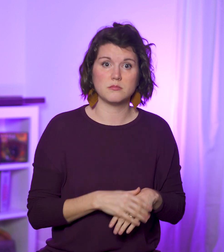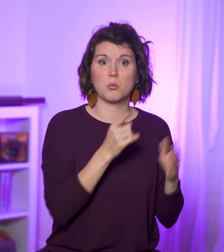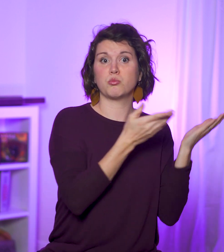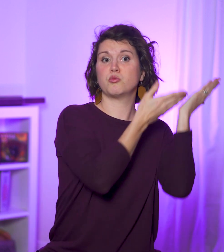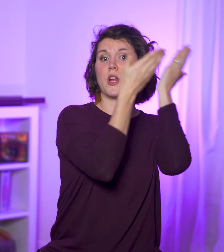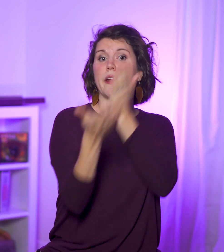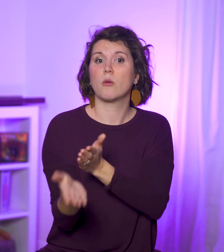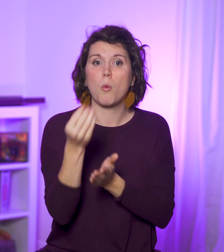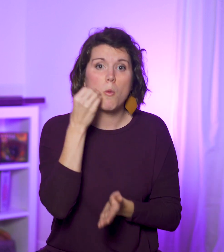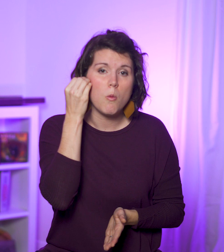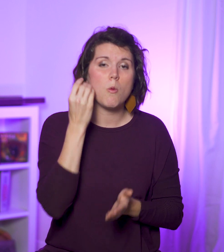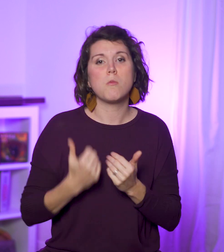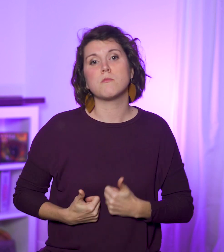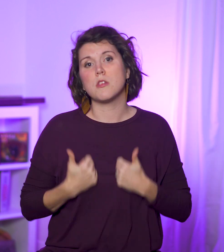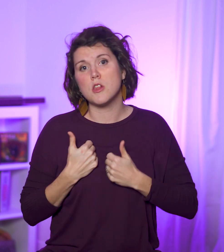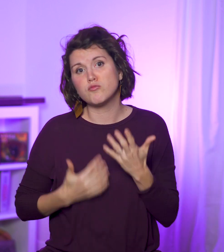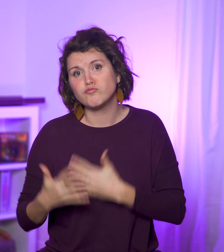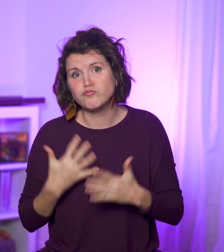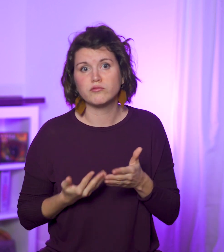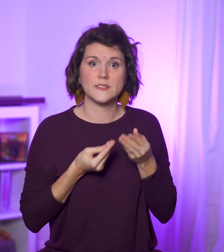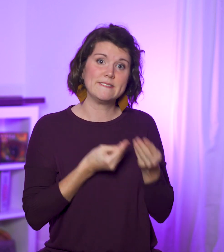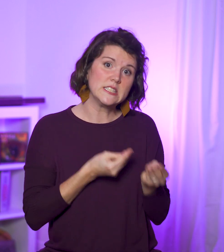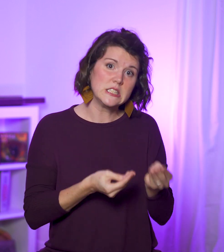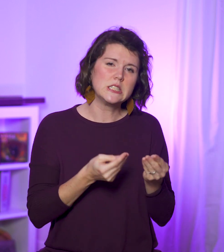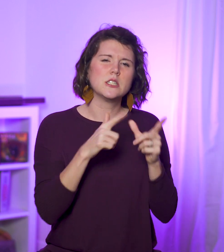They bring it into their home, live with it, feed it,